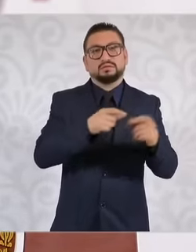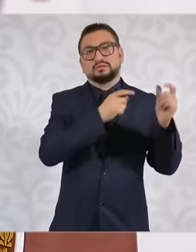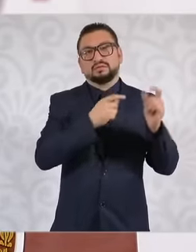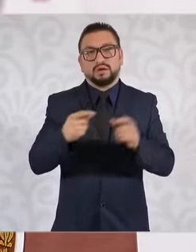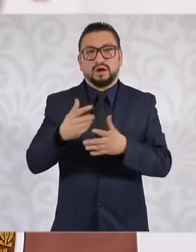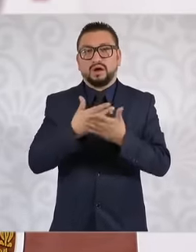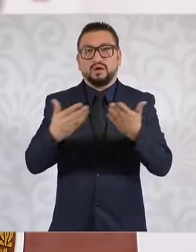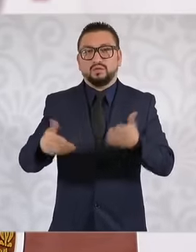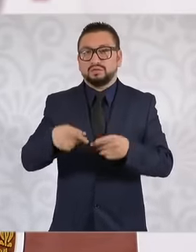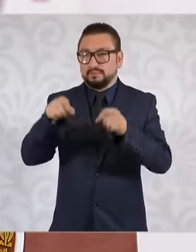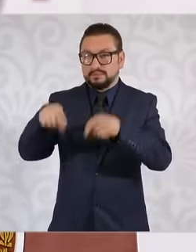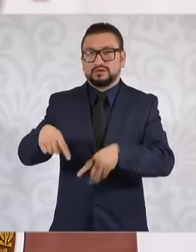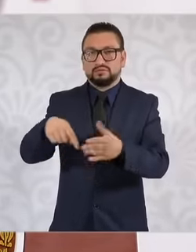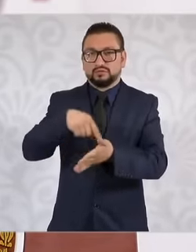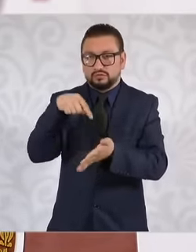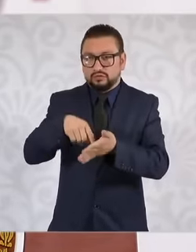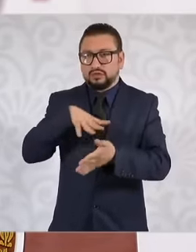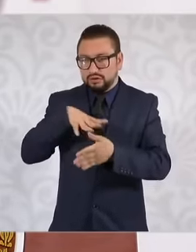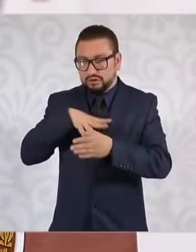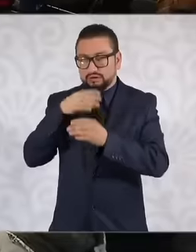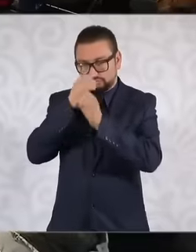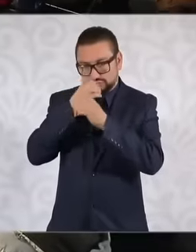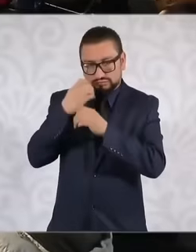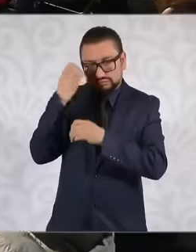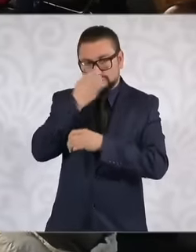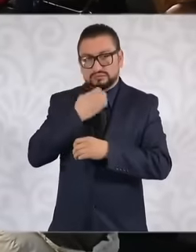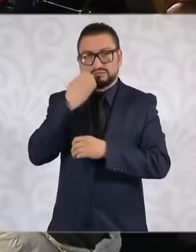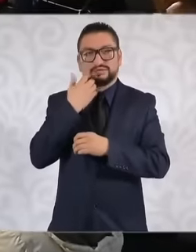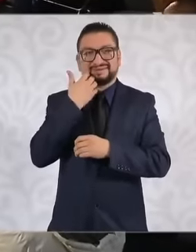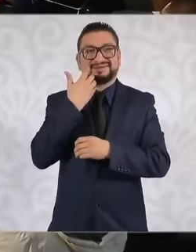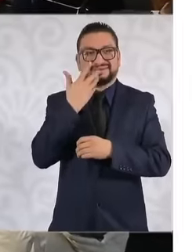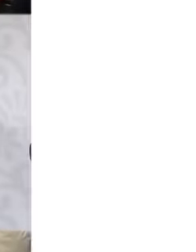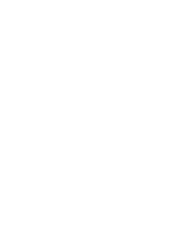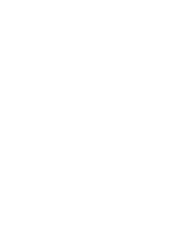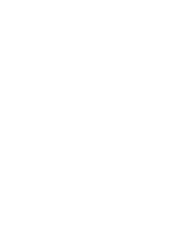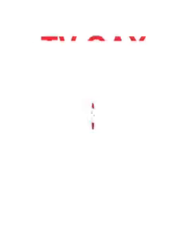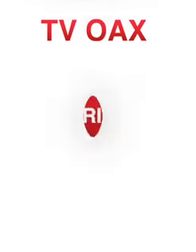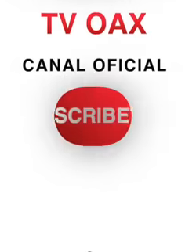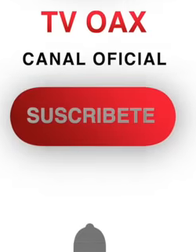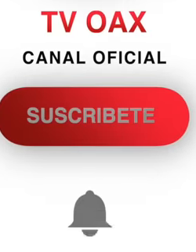there are laboratories so all this because we want Well obviously to eradicate huachicol